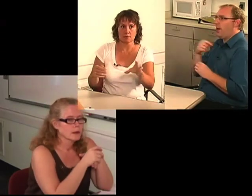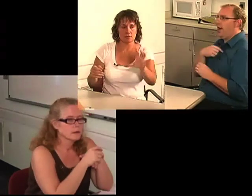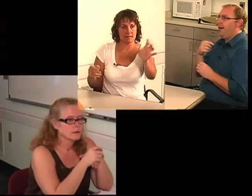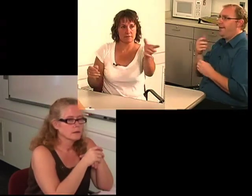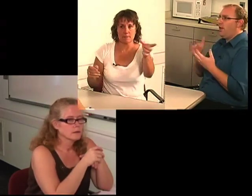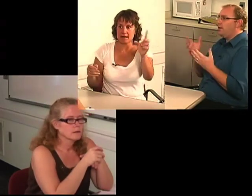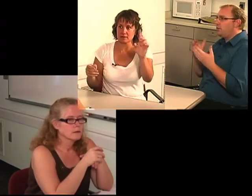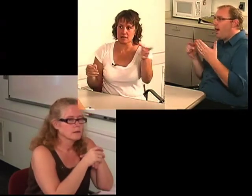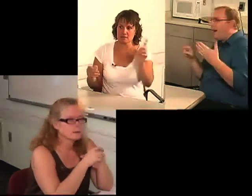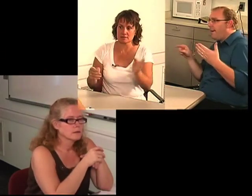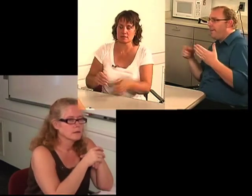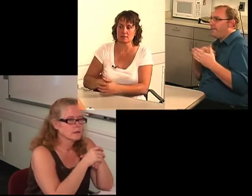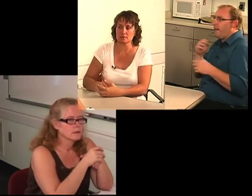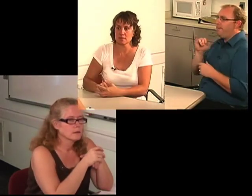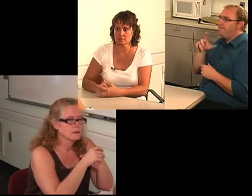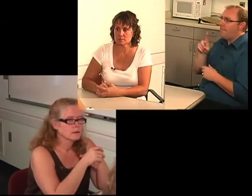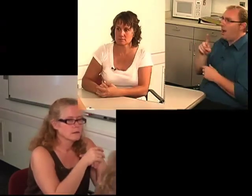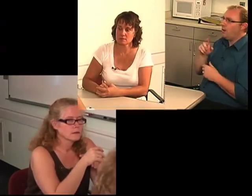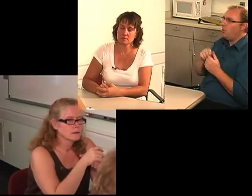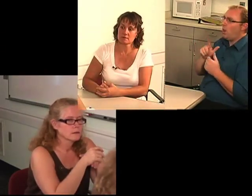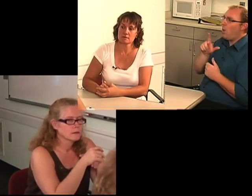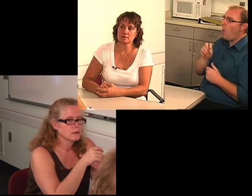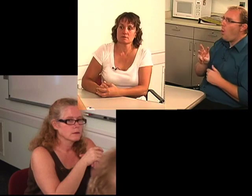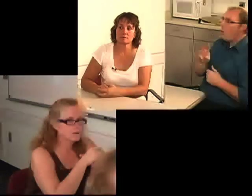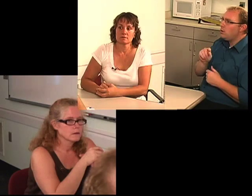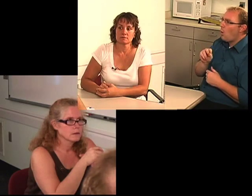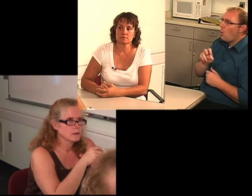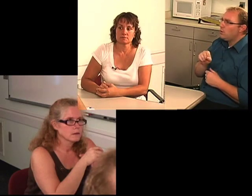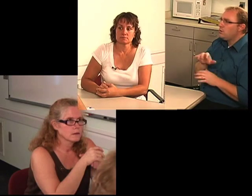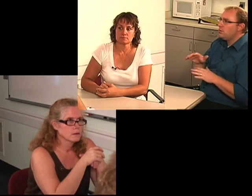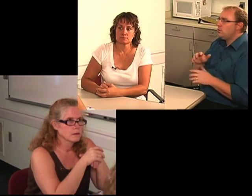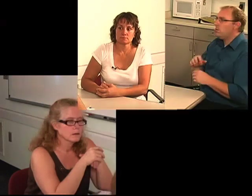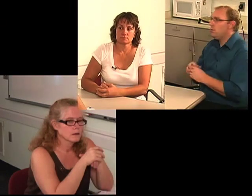and I have a mild loss in the low tones.